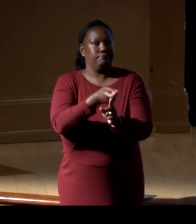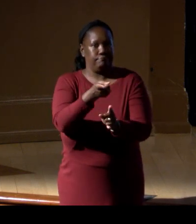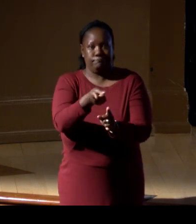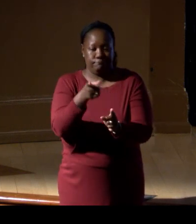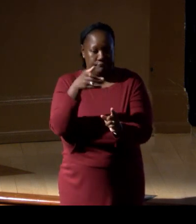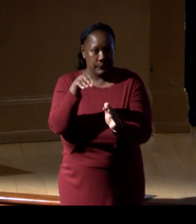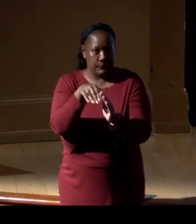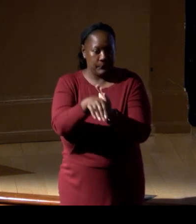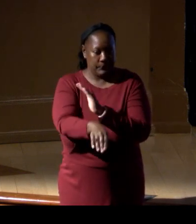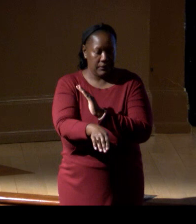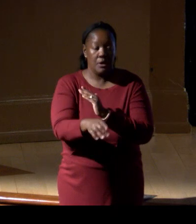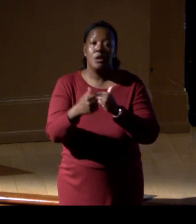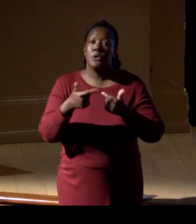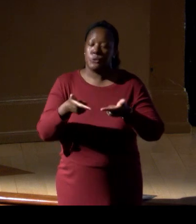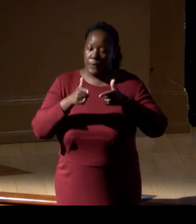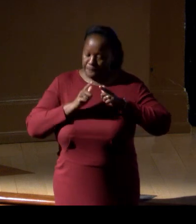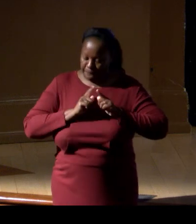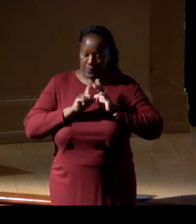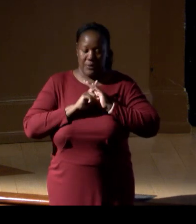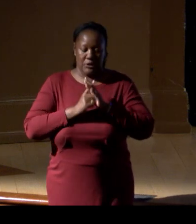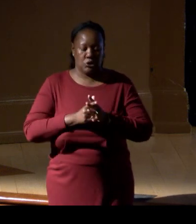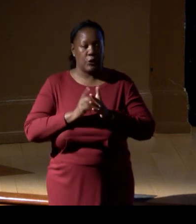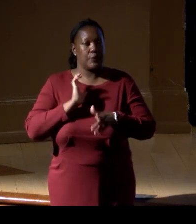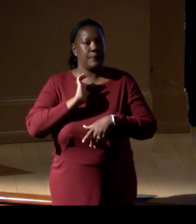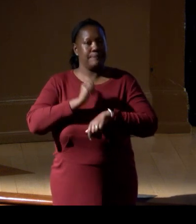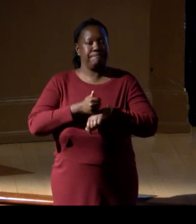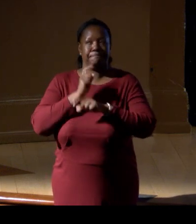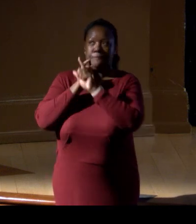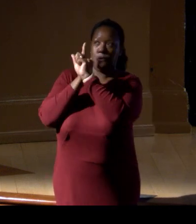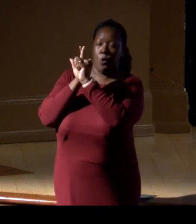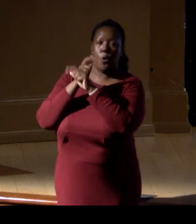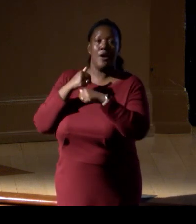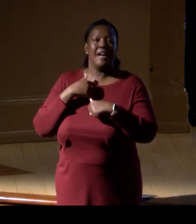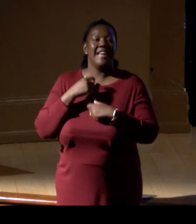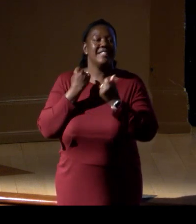So when we started, our goal was to save the last wild places in the ocean,